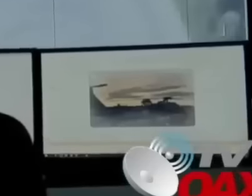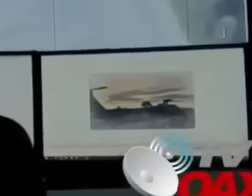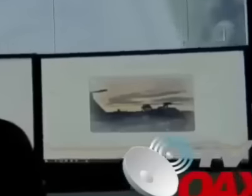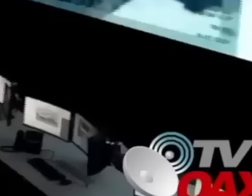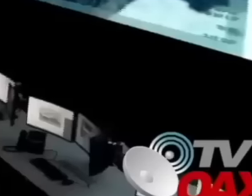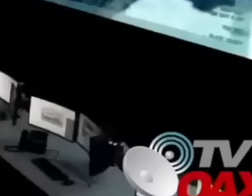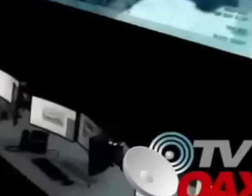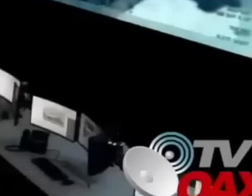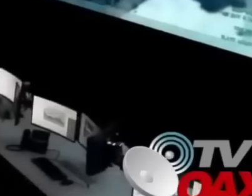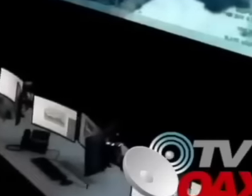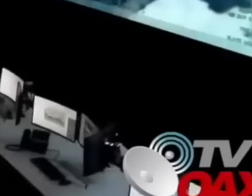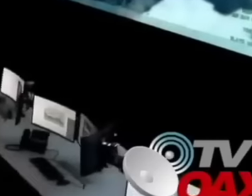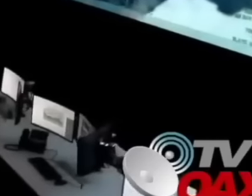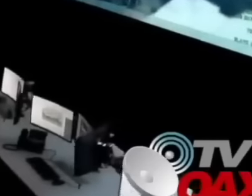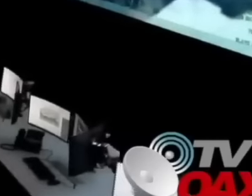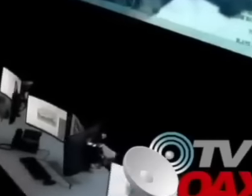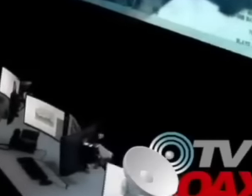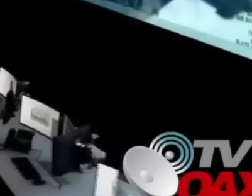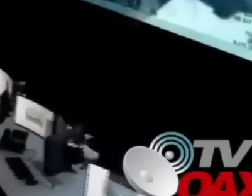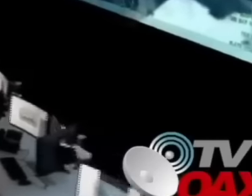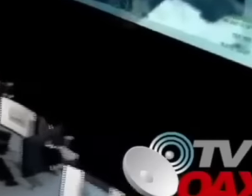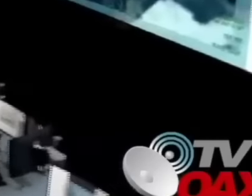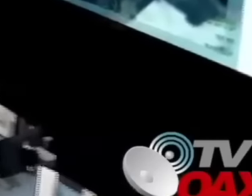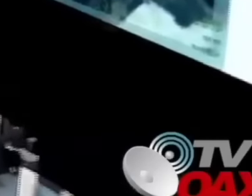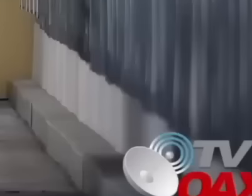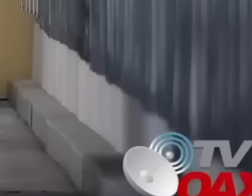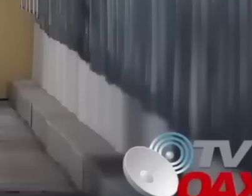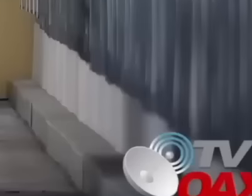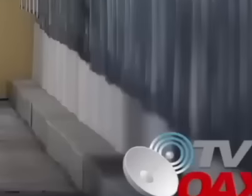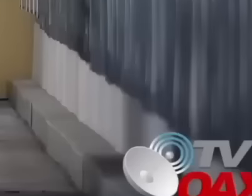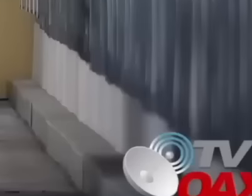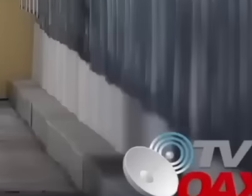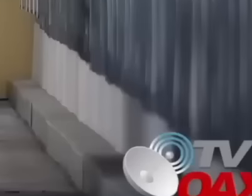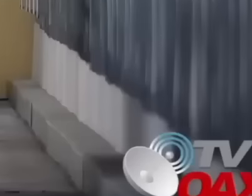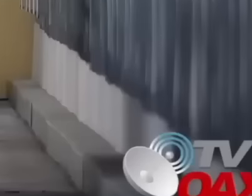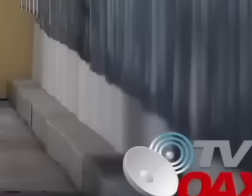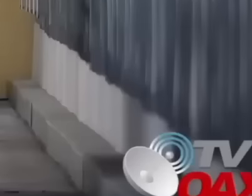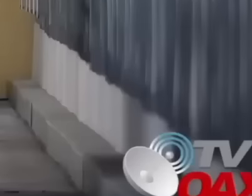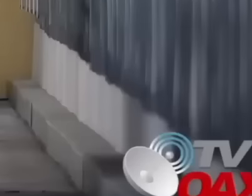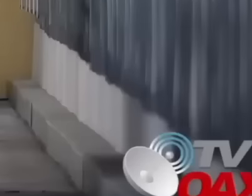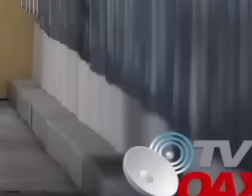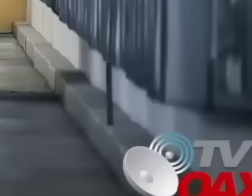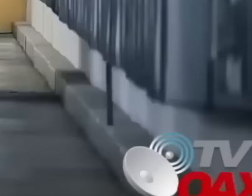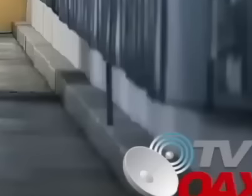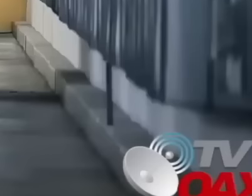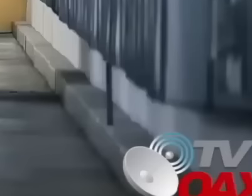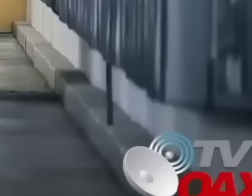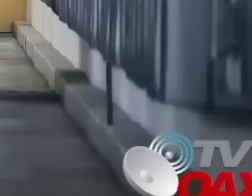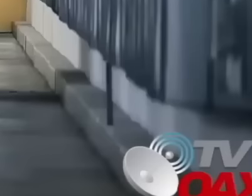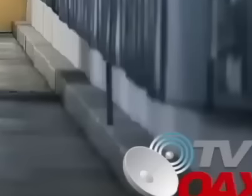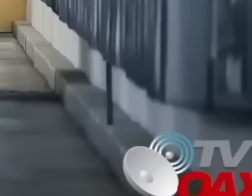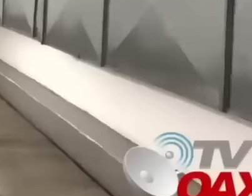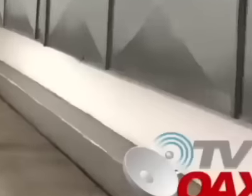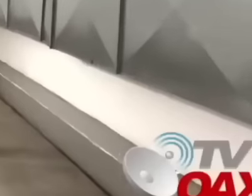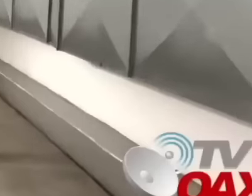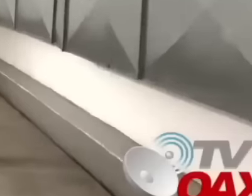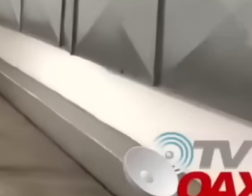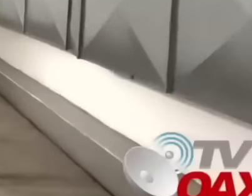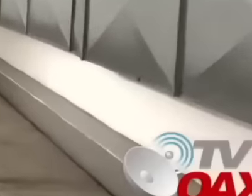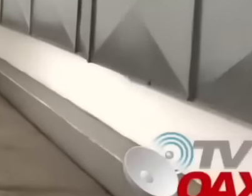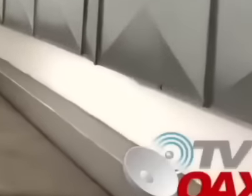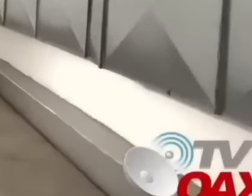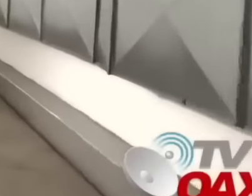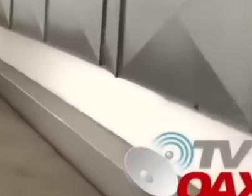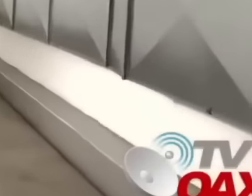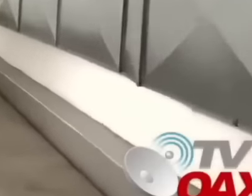on division police series, as revealed by the current administration. The National Guard